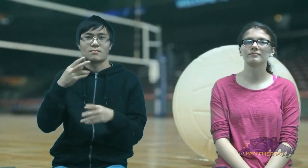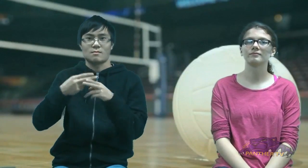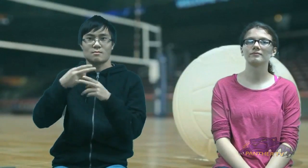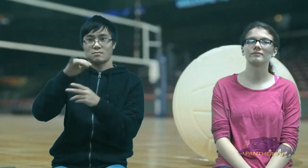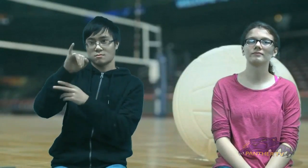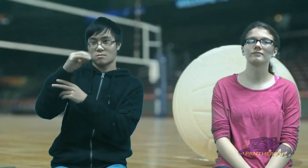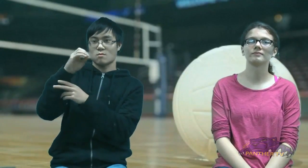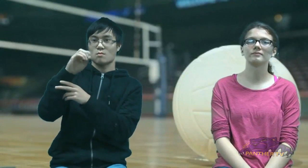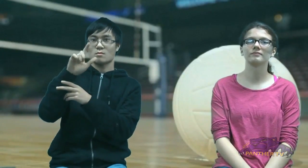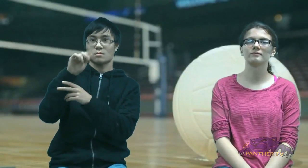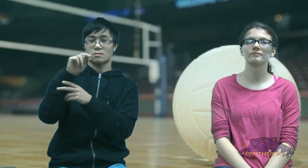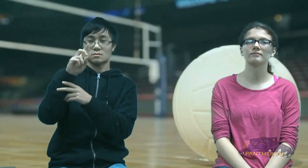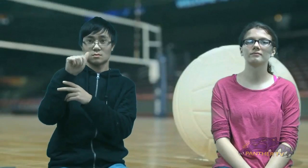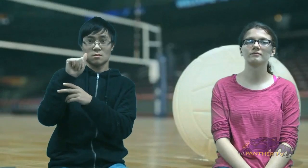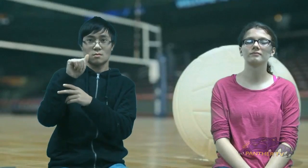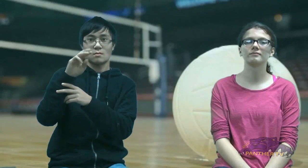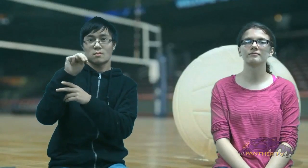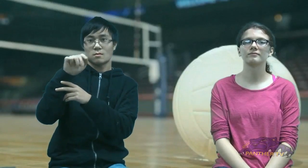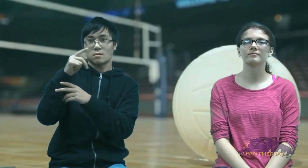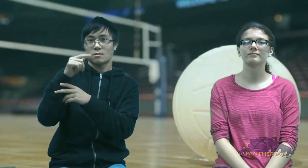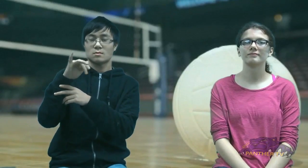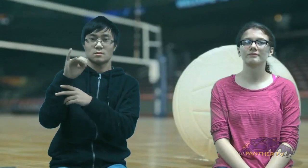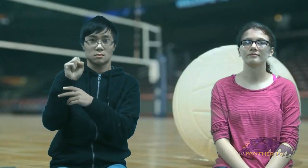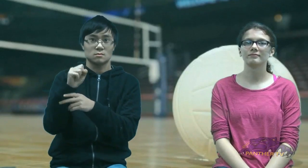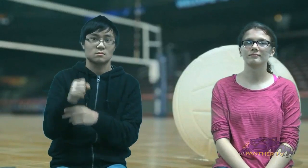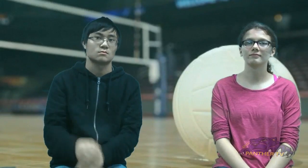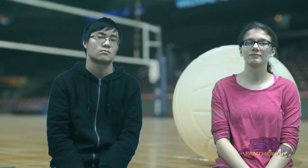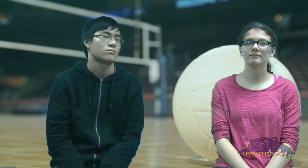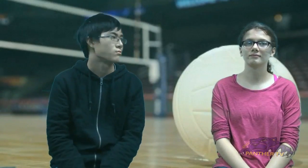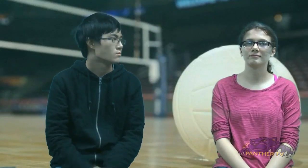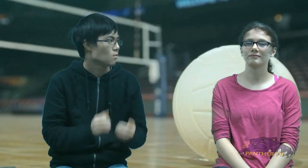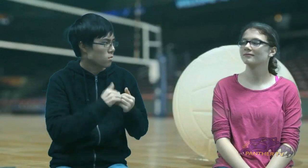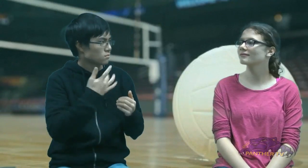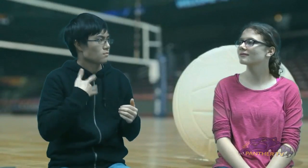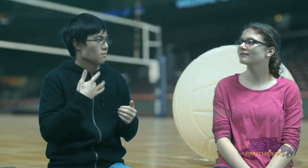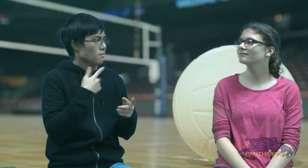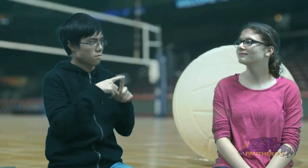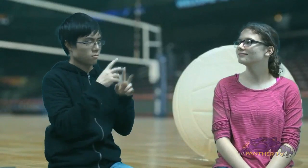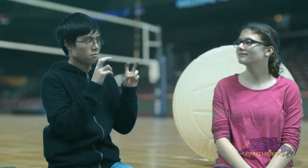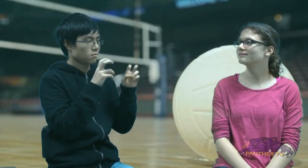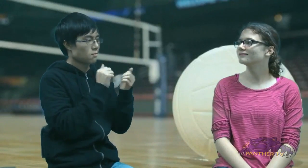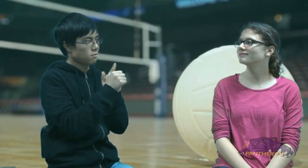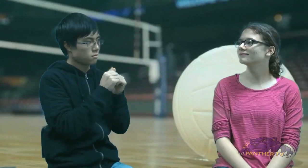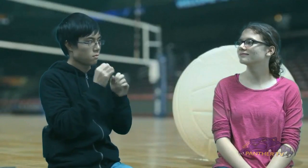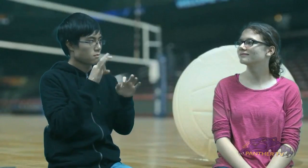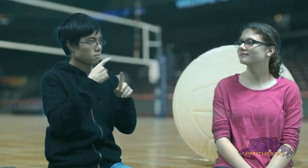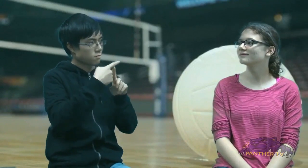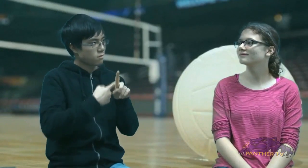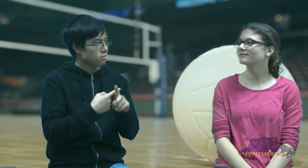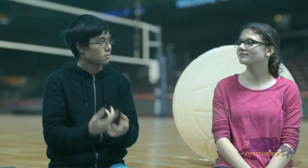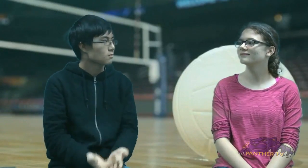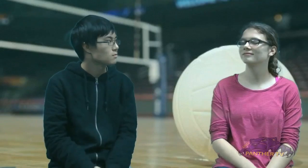Her name is Jolinda Mathis How do you feel about being Athlete of the Month?